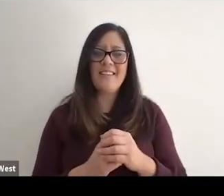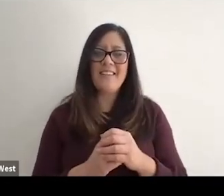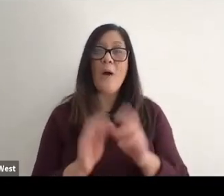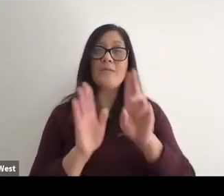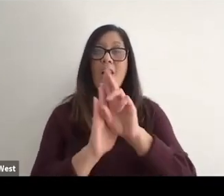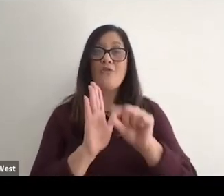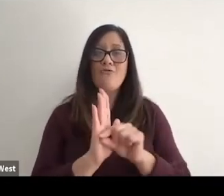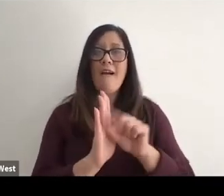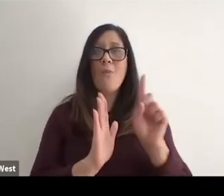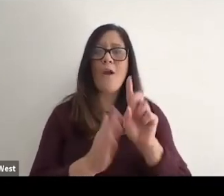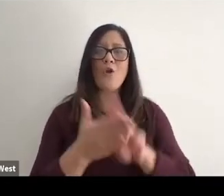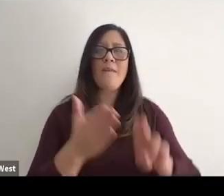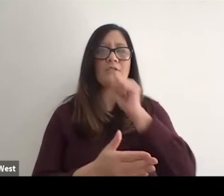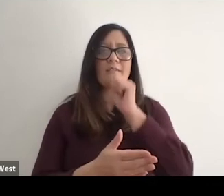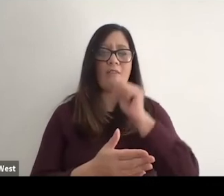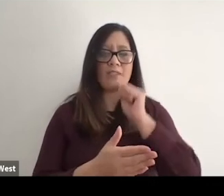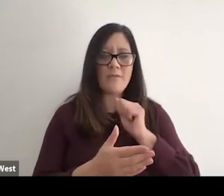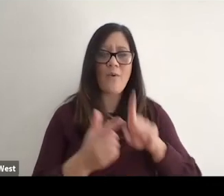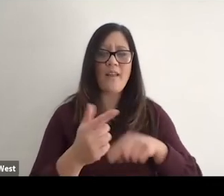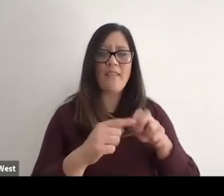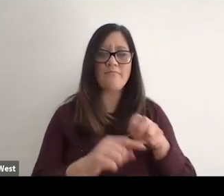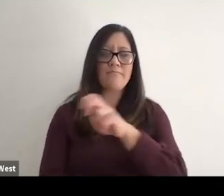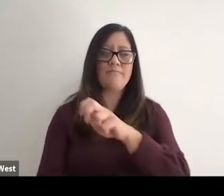University of Arizona and then progressed to attend medical school at Stanford,